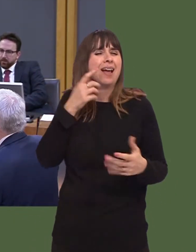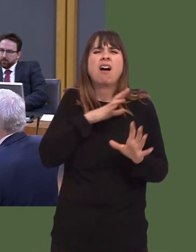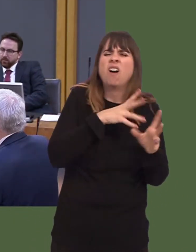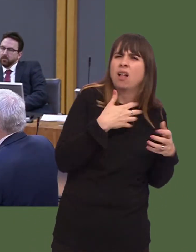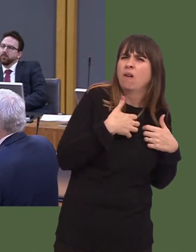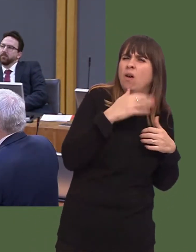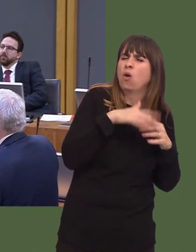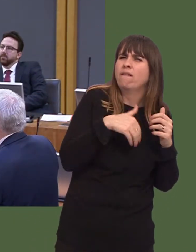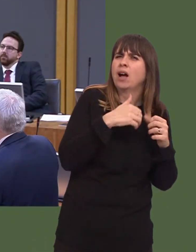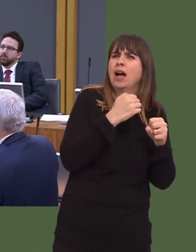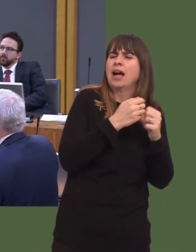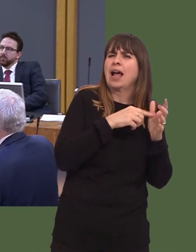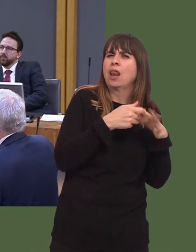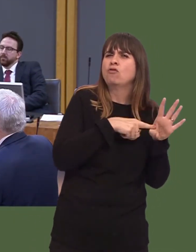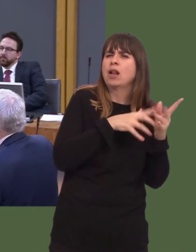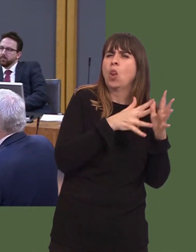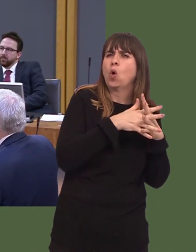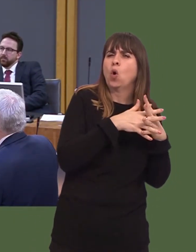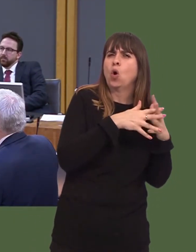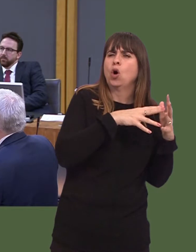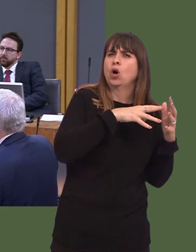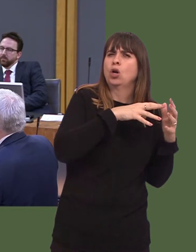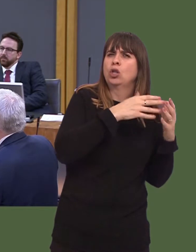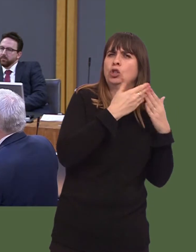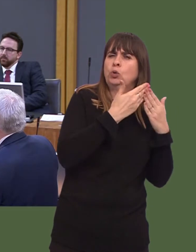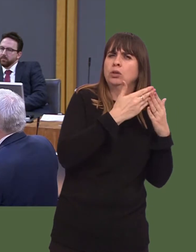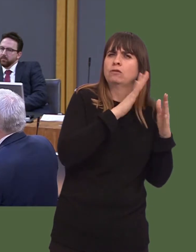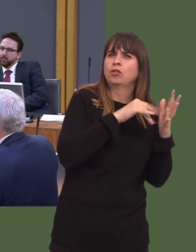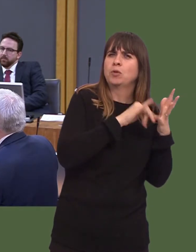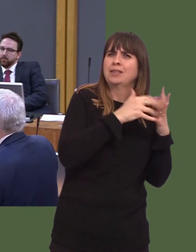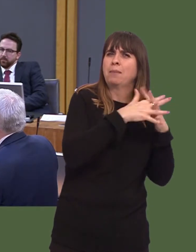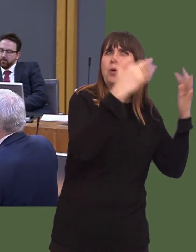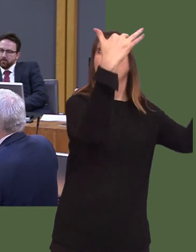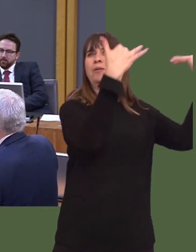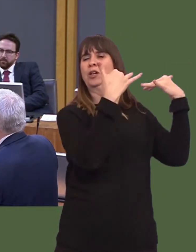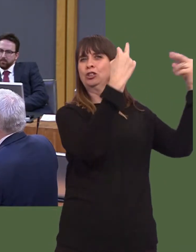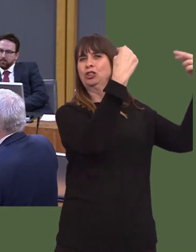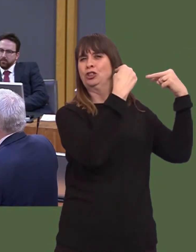students from the University of South Wales looking on, if we do not achieve that greater